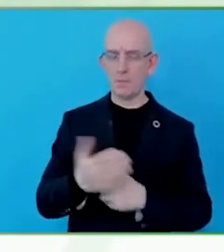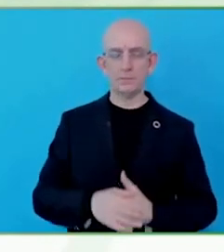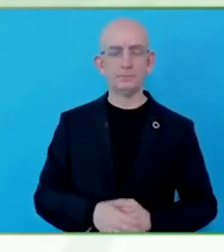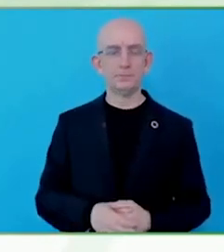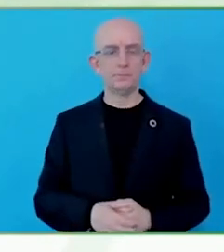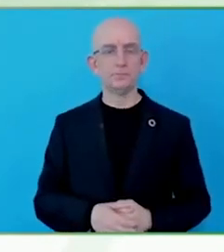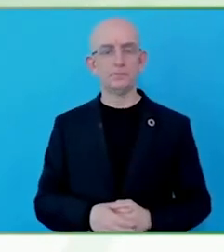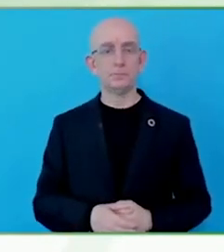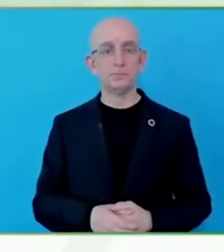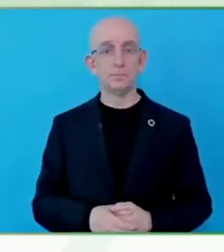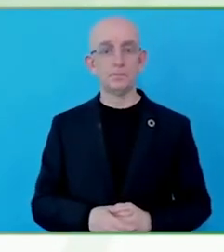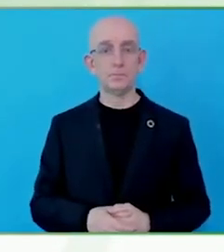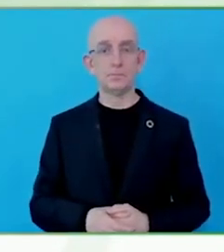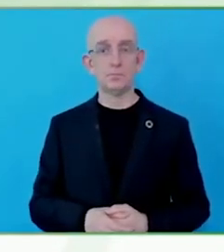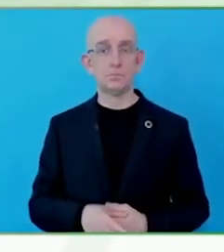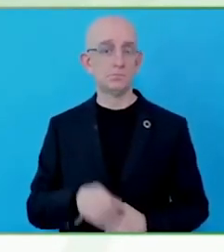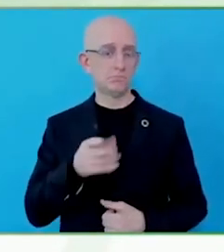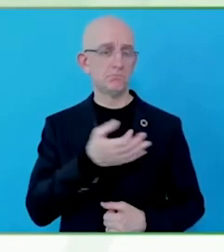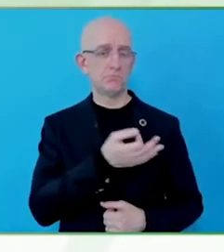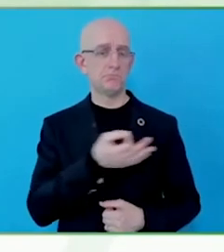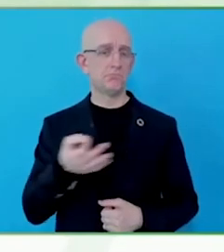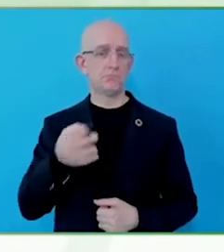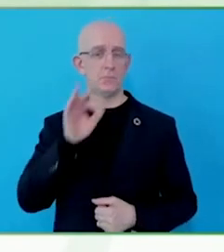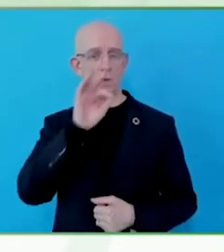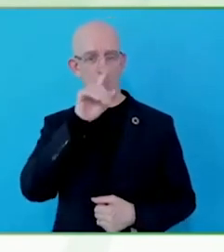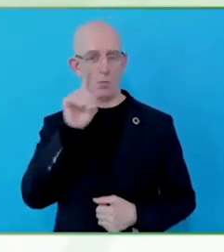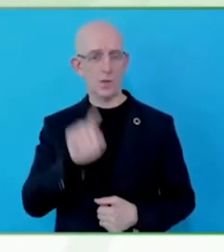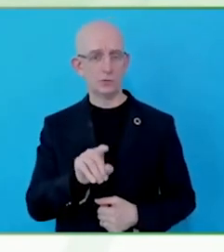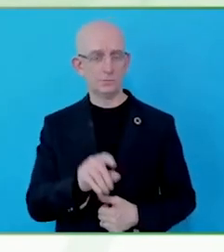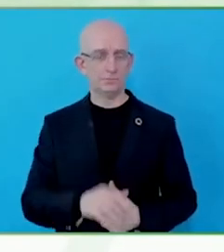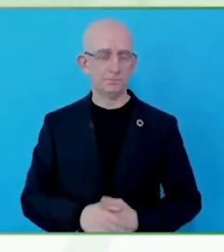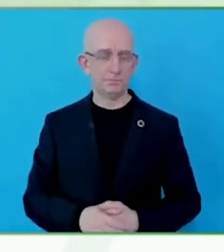As you know, accessibility is a problem all over the world.